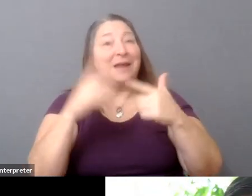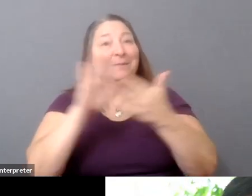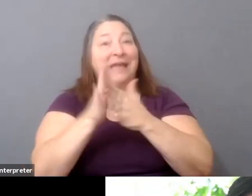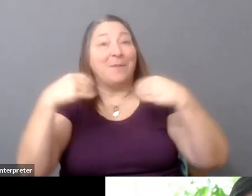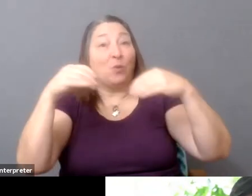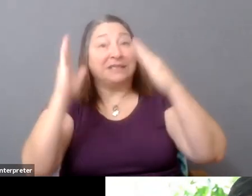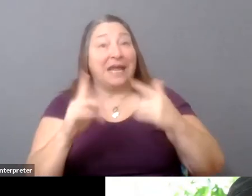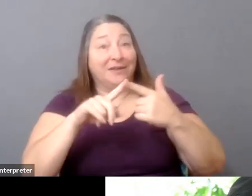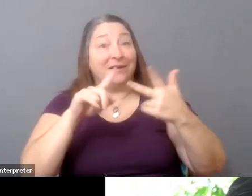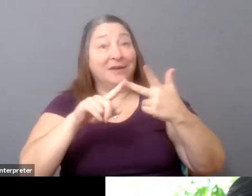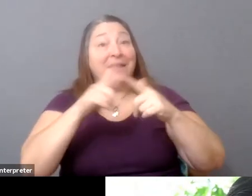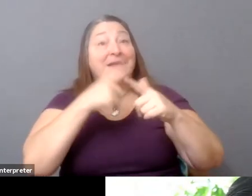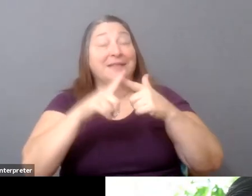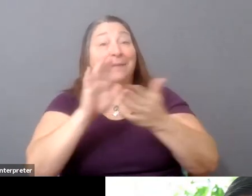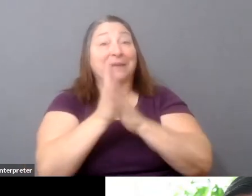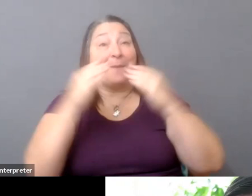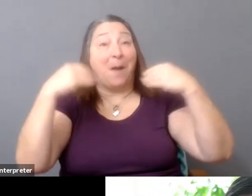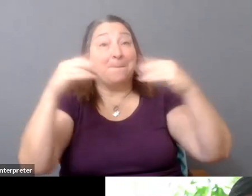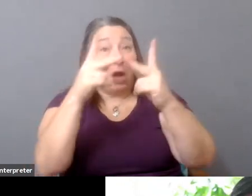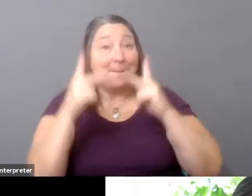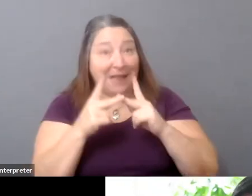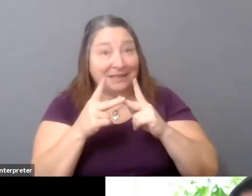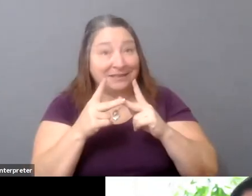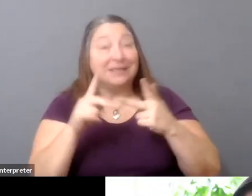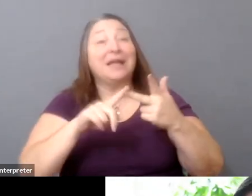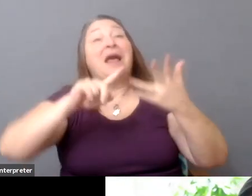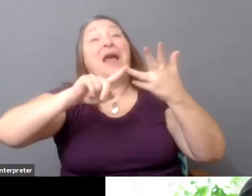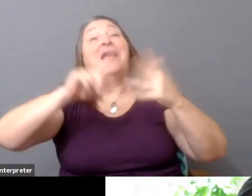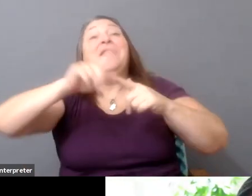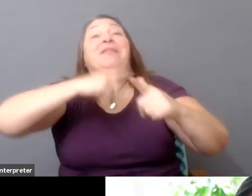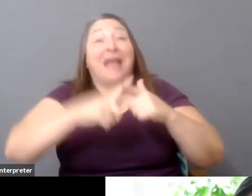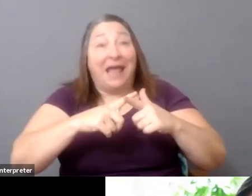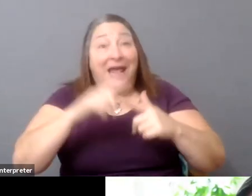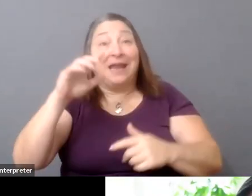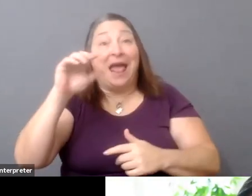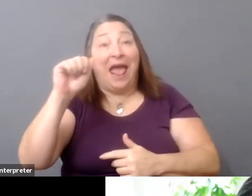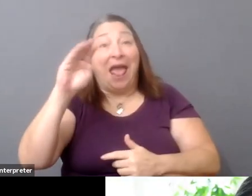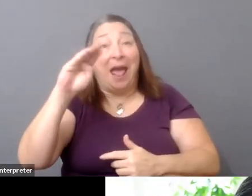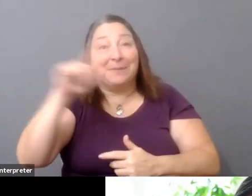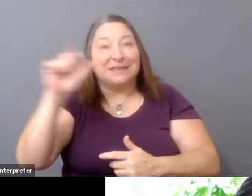Then they became a marketplace, right? Now-- then they became a provider of critical internet infrastructure.